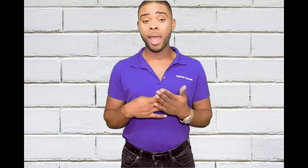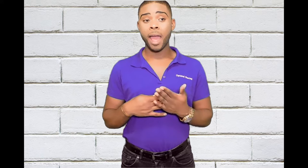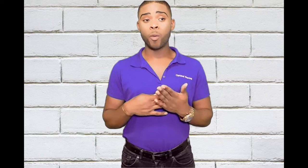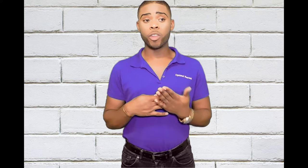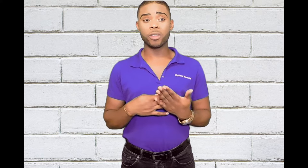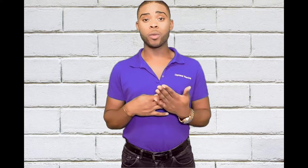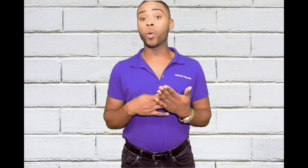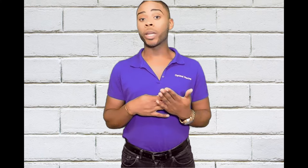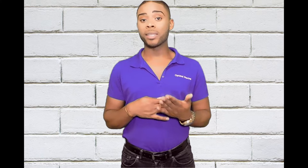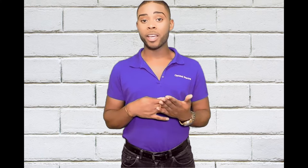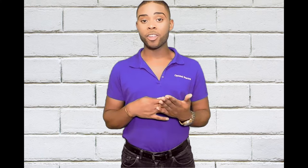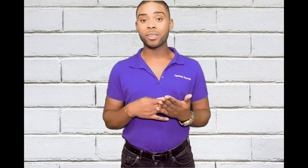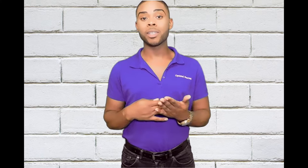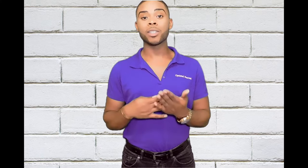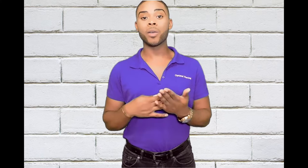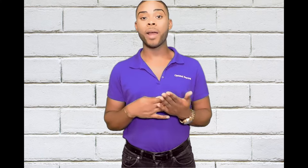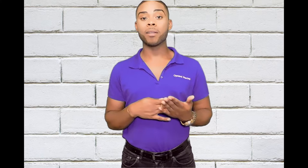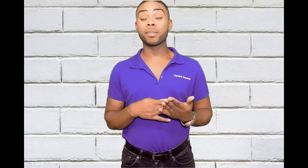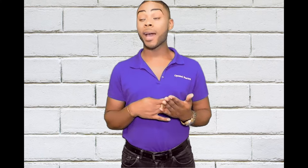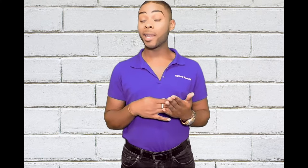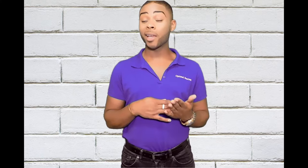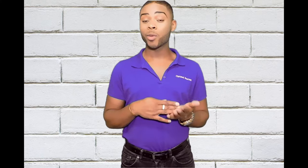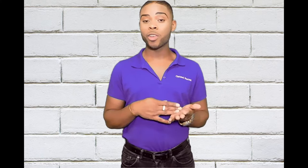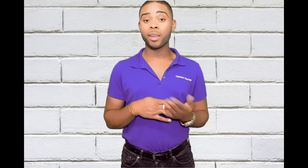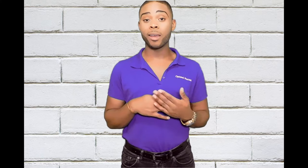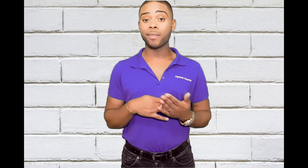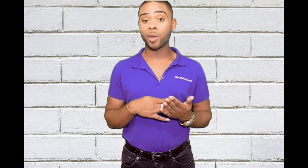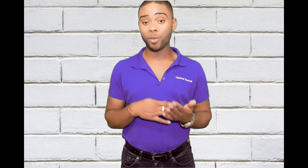Which is an organization centered around sign language and Deaf culture